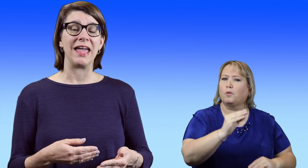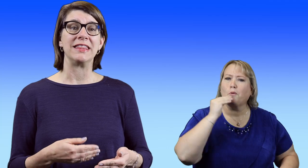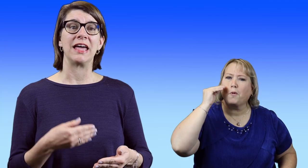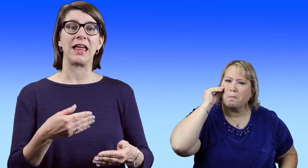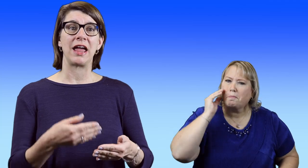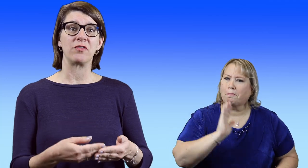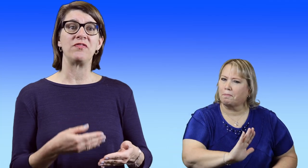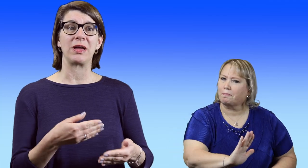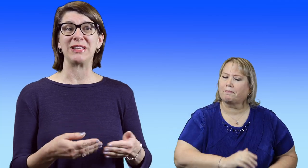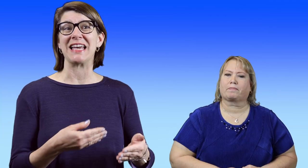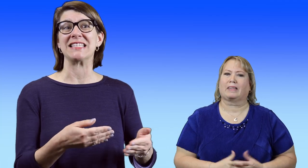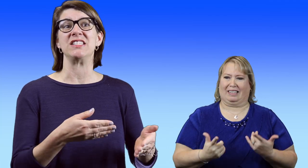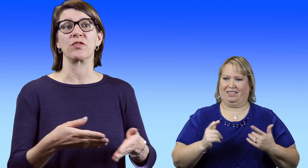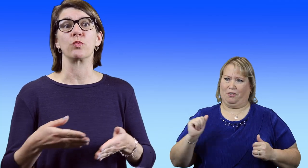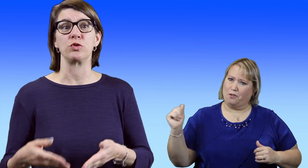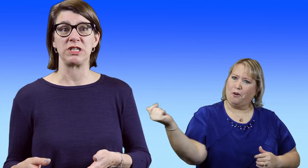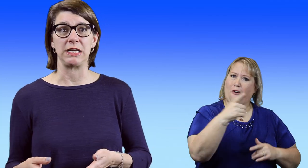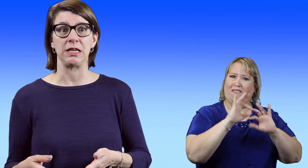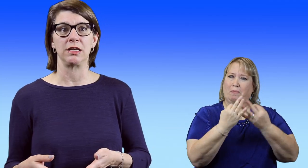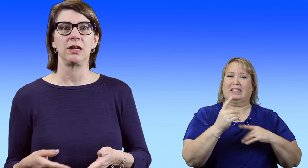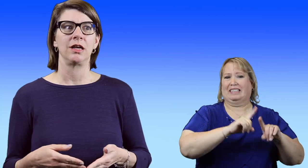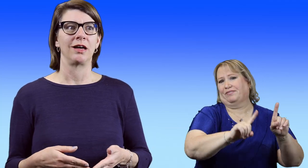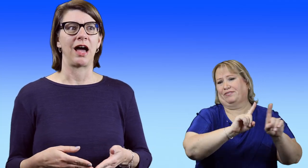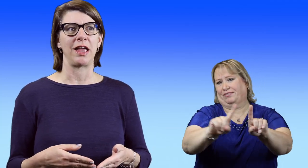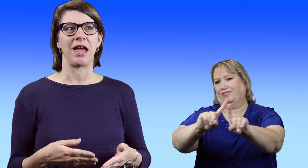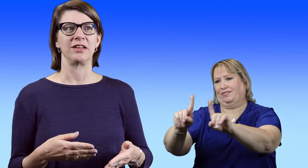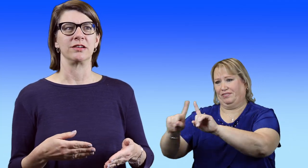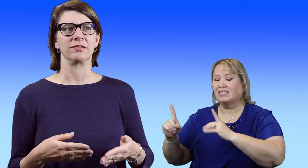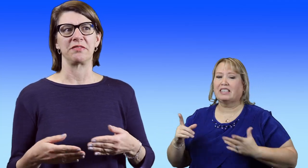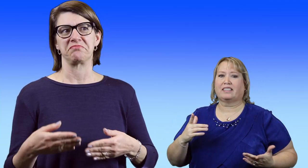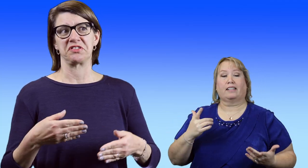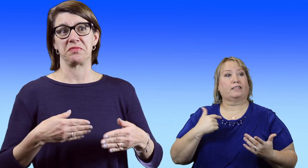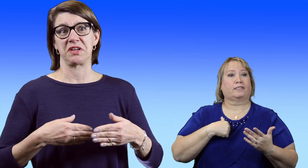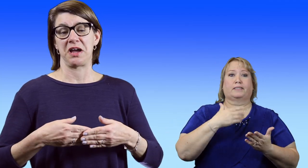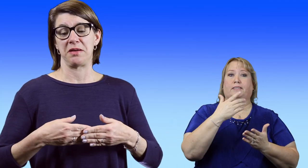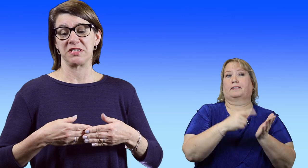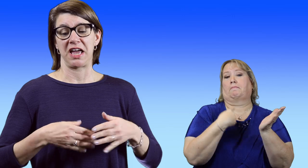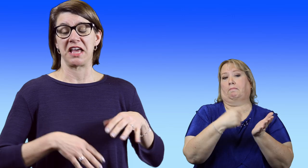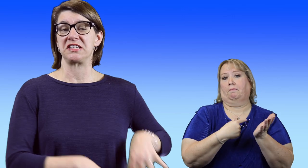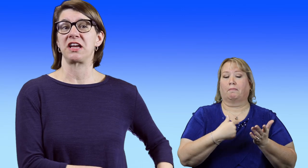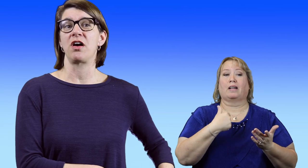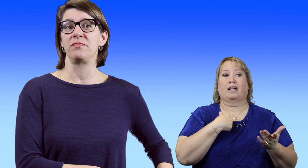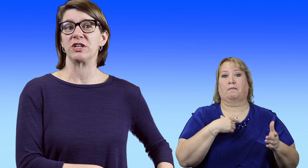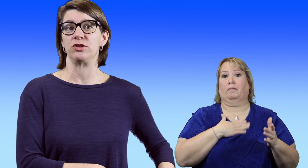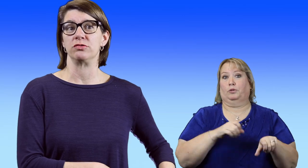and that every family has a different routine. I had like sometimes I had to take off my shoes.